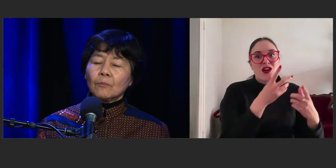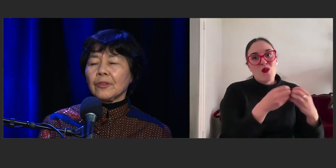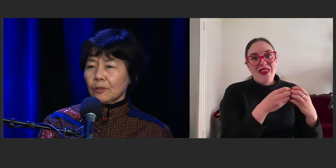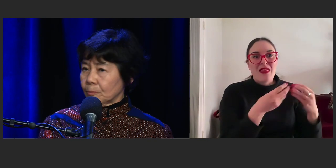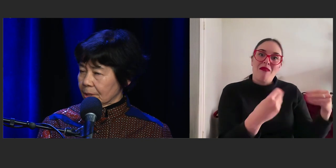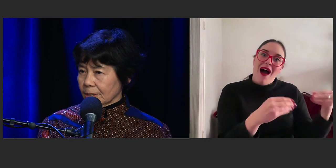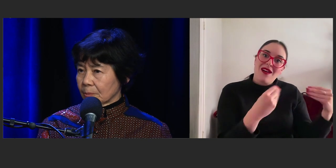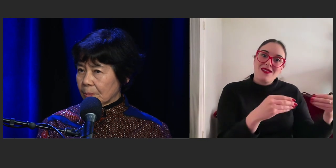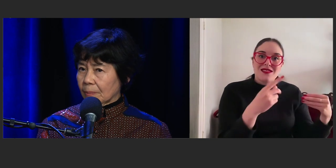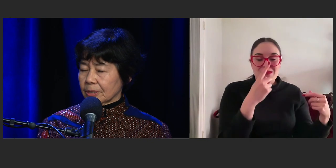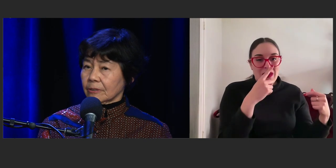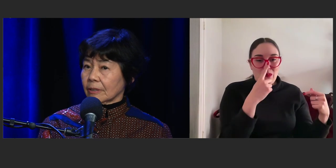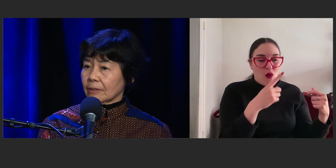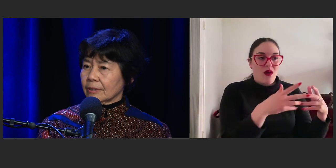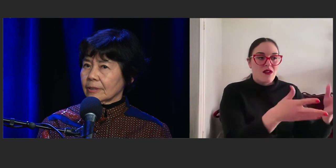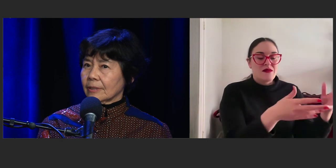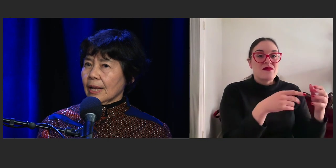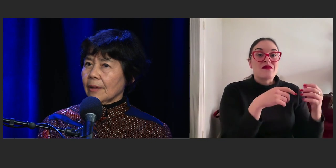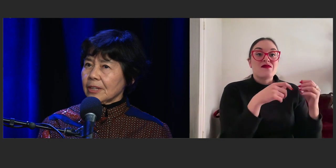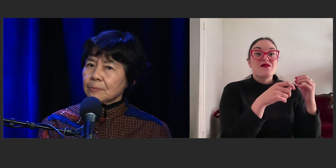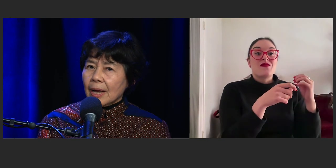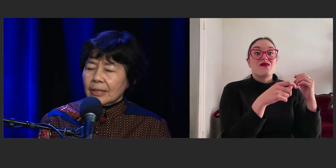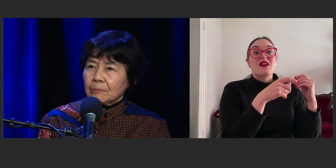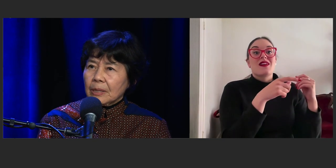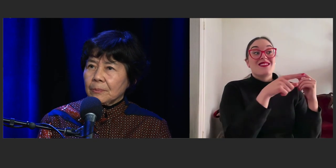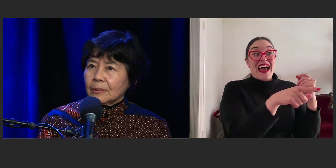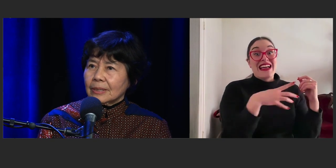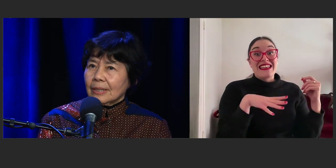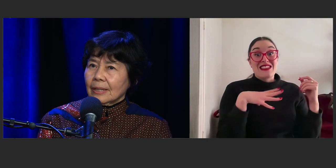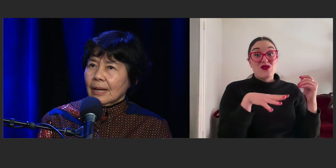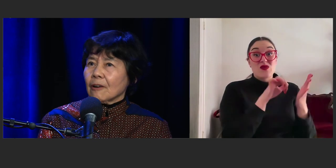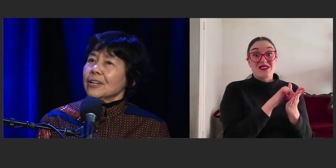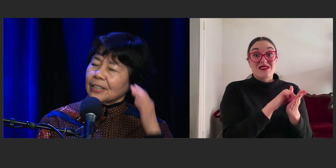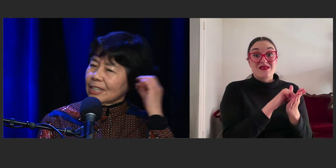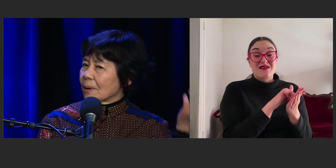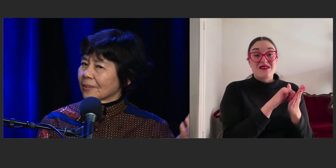whether your book is gonna be published or not. And these marketing people are only thinking about